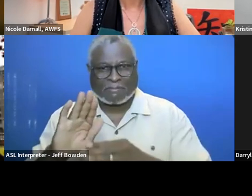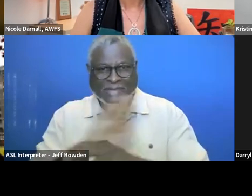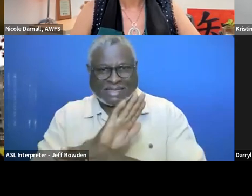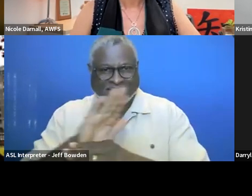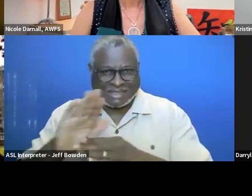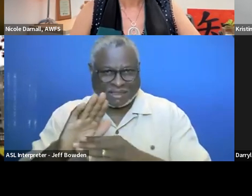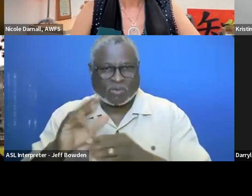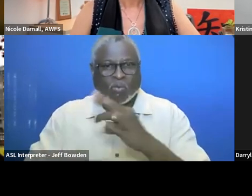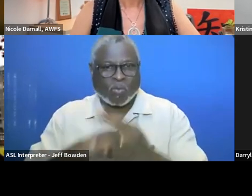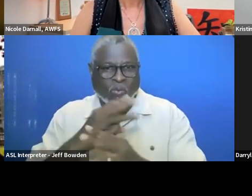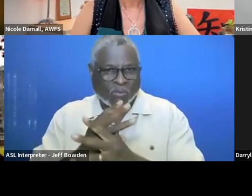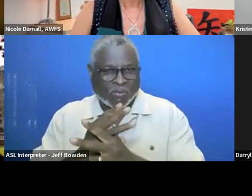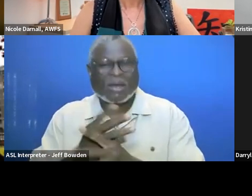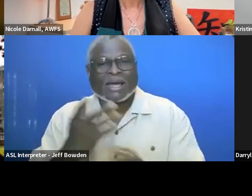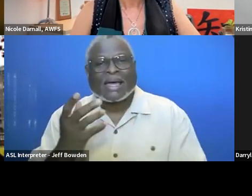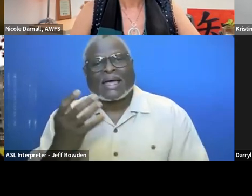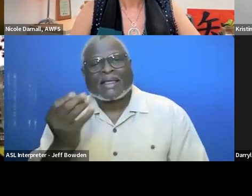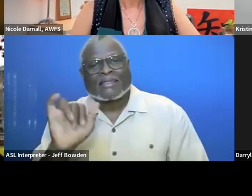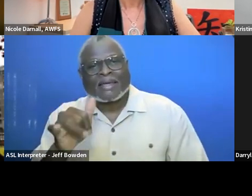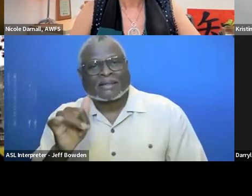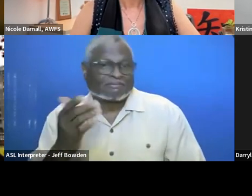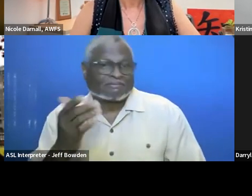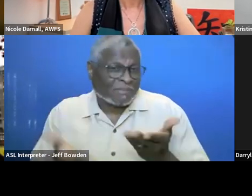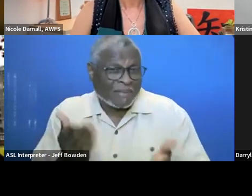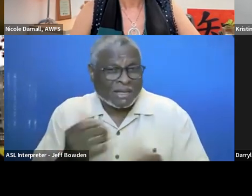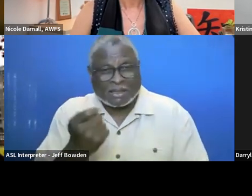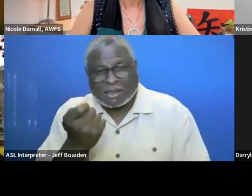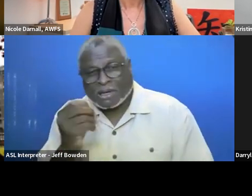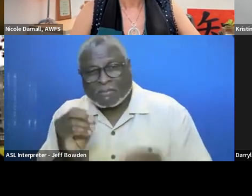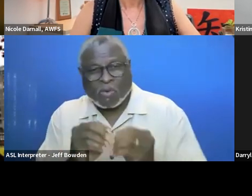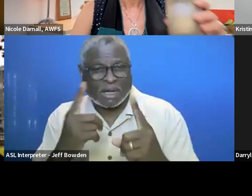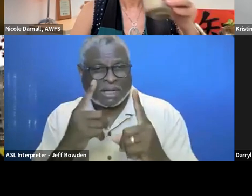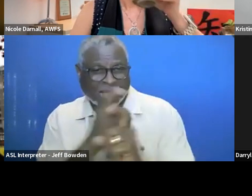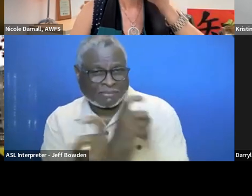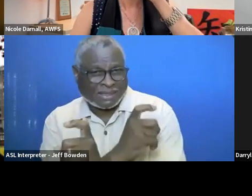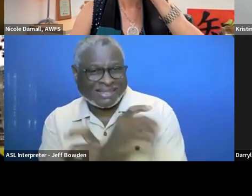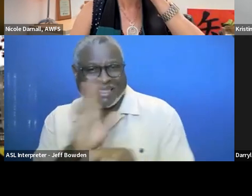that maybe makes it a little bit more complicated than just exit numbers.